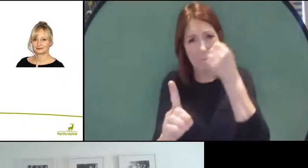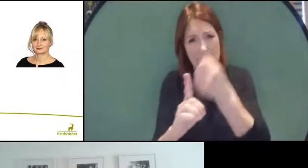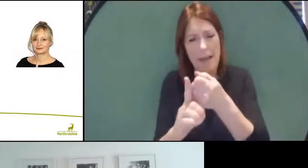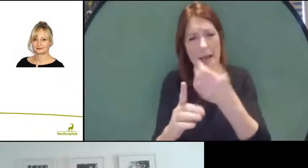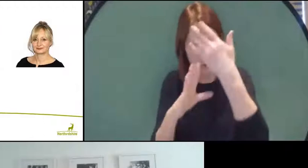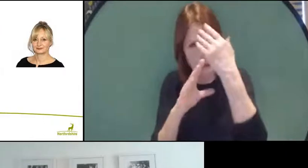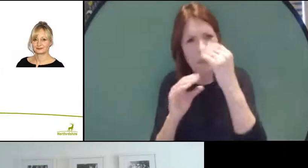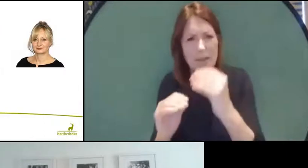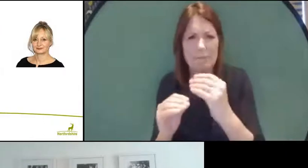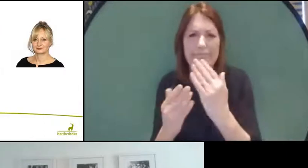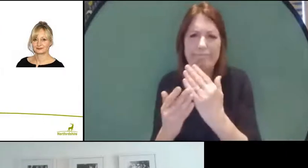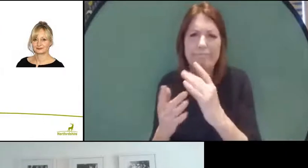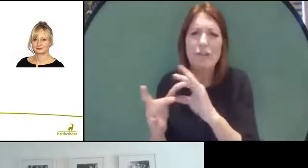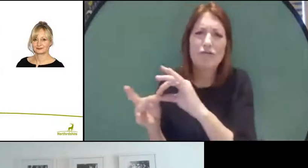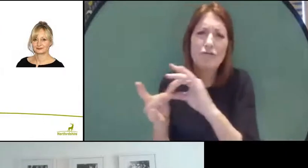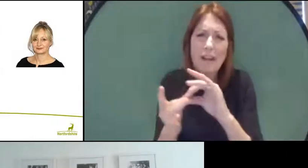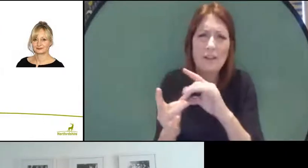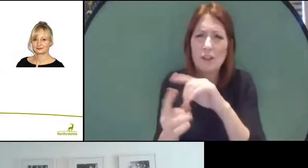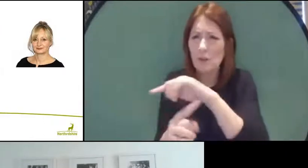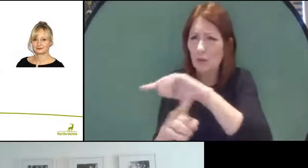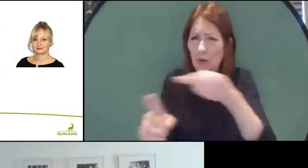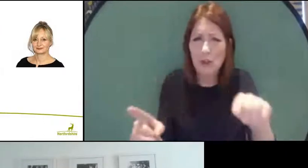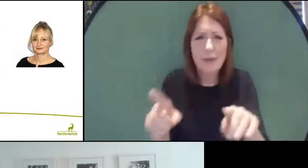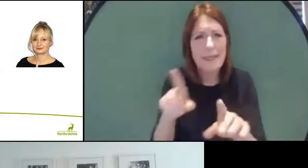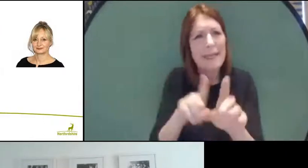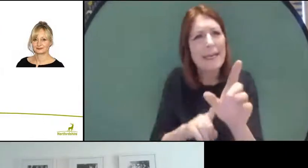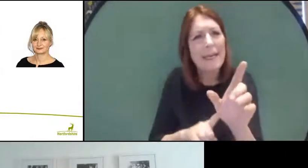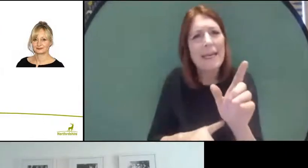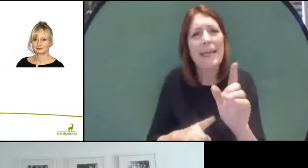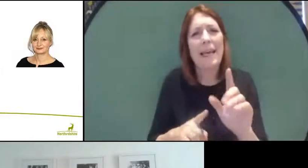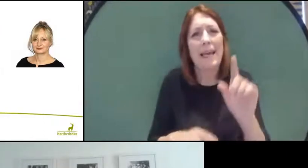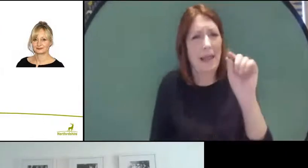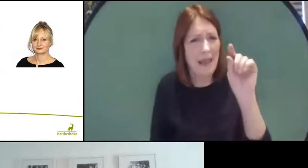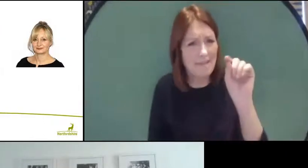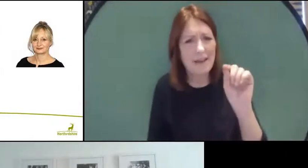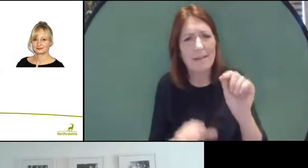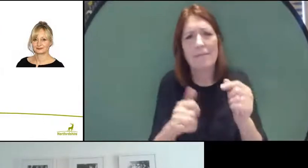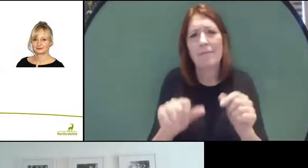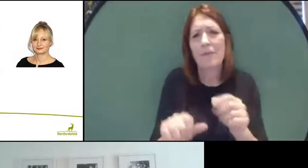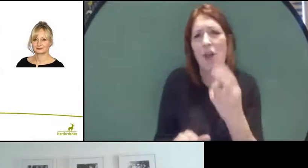relevant to those of you in Years 11 and 13. But, I know that we might have some people in